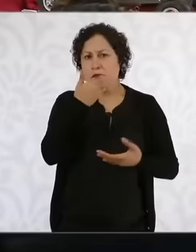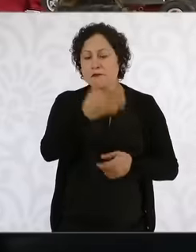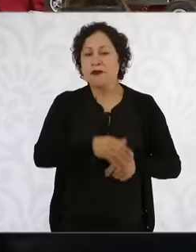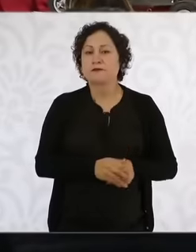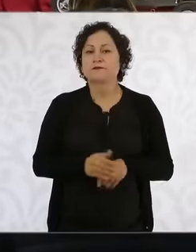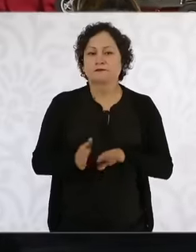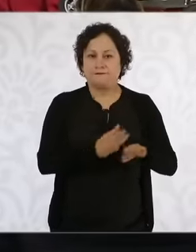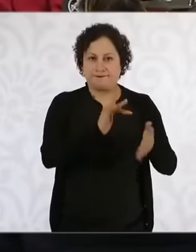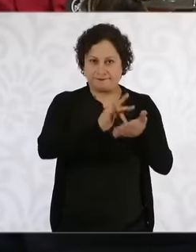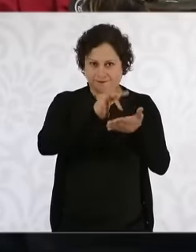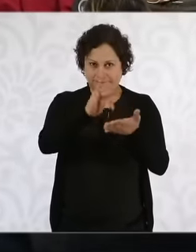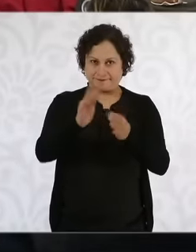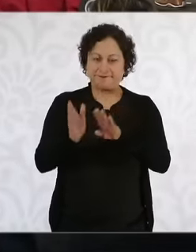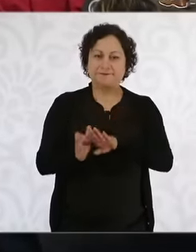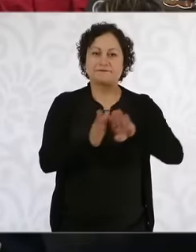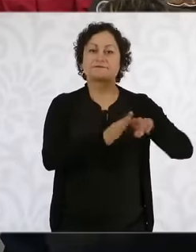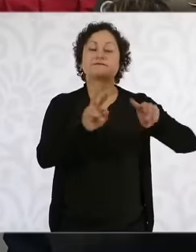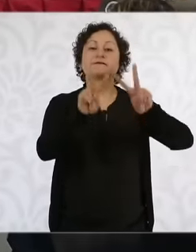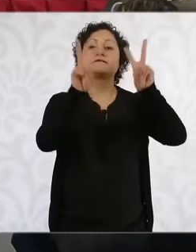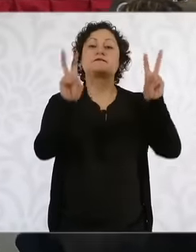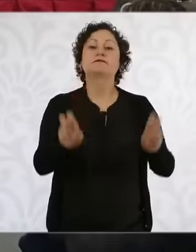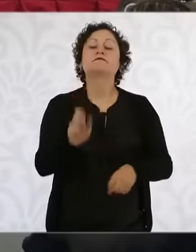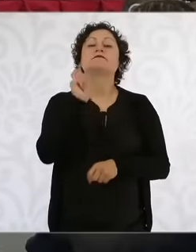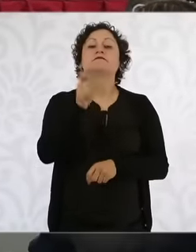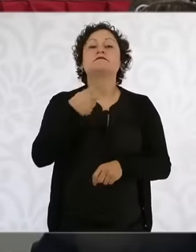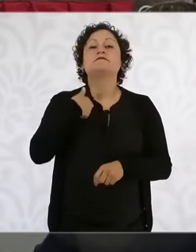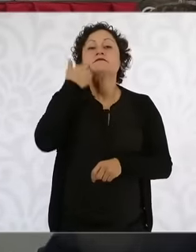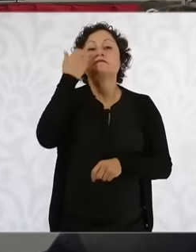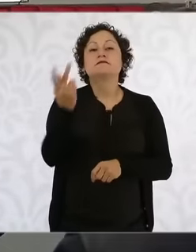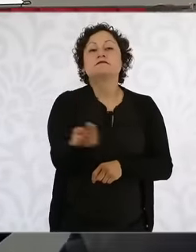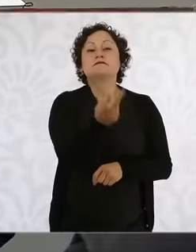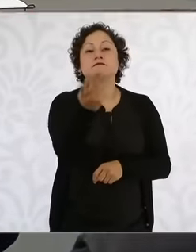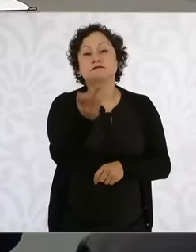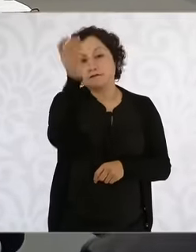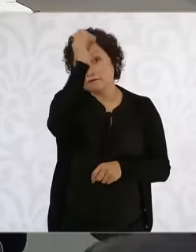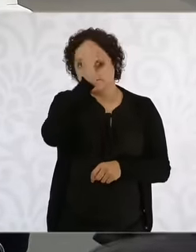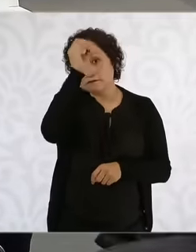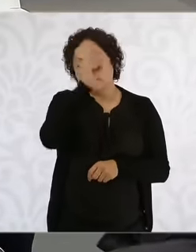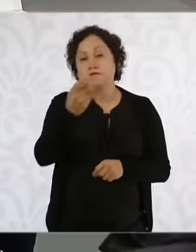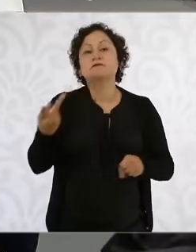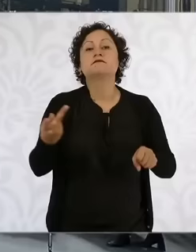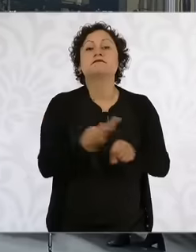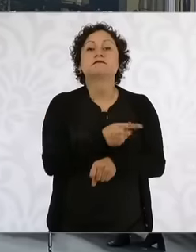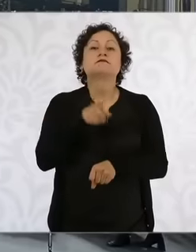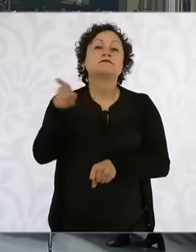the subject Well, know your opinion about the shortlist that is going to be discussed in the senate to preside over the